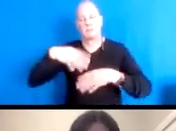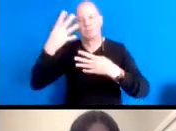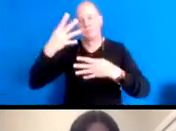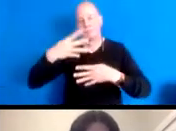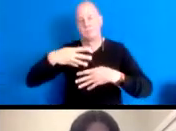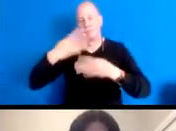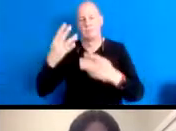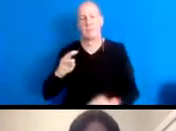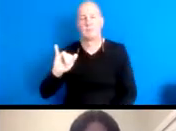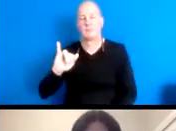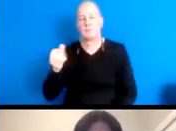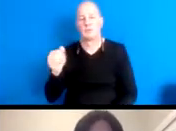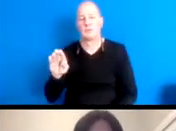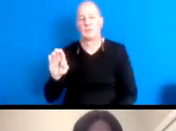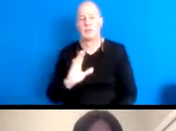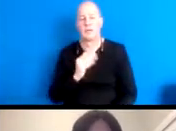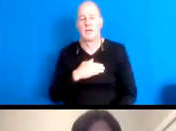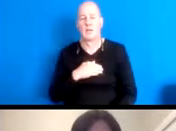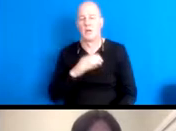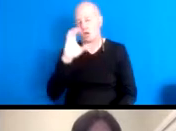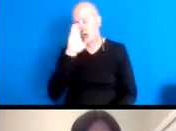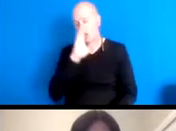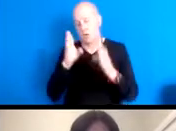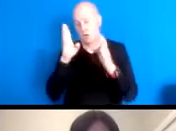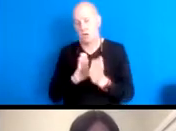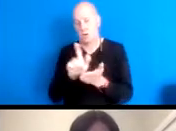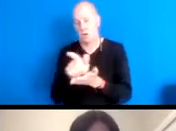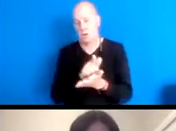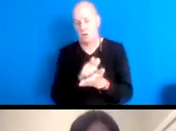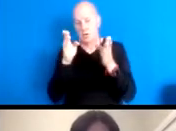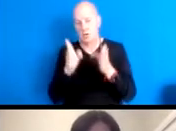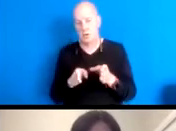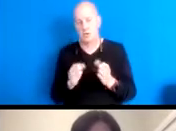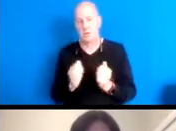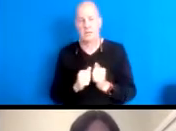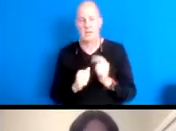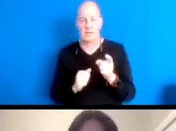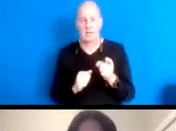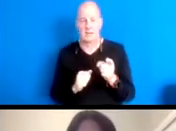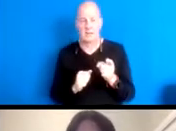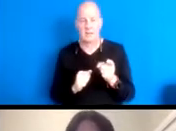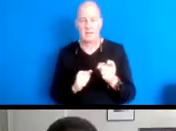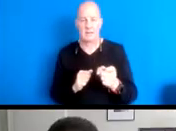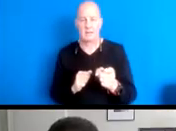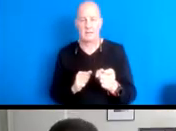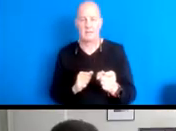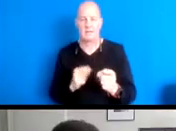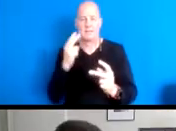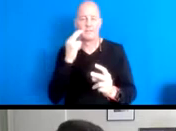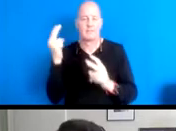Our cartoonist attorney with this, this reflection from nature.